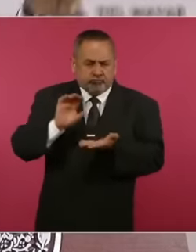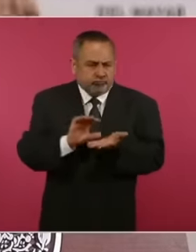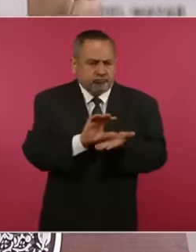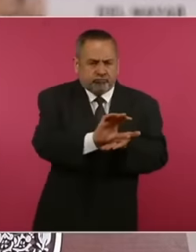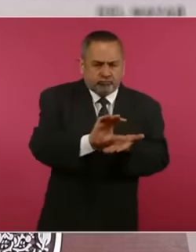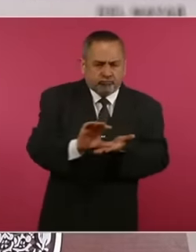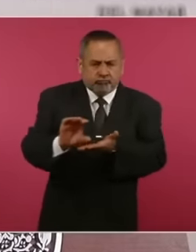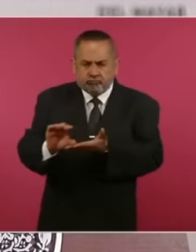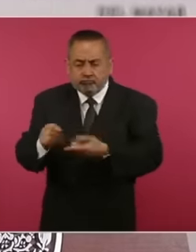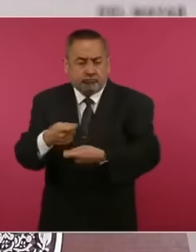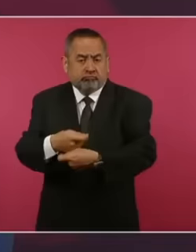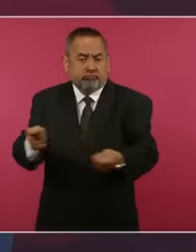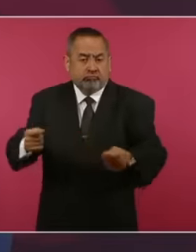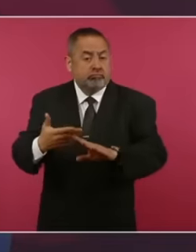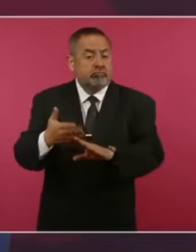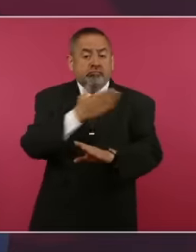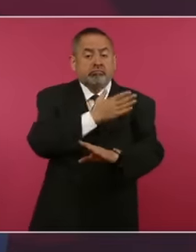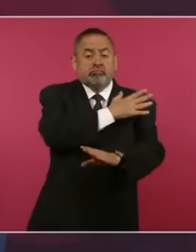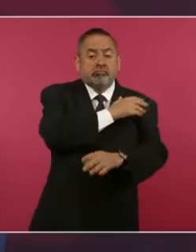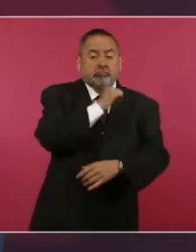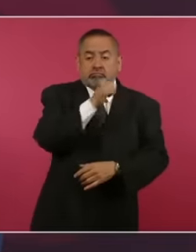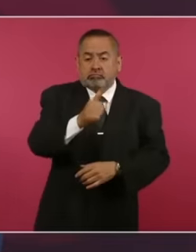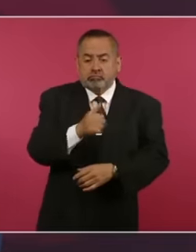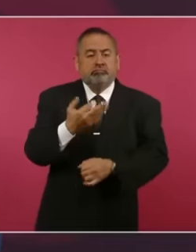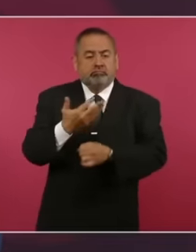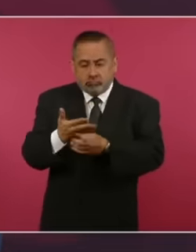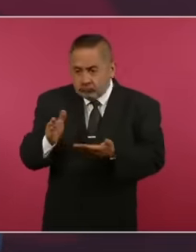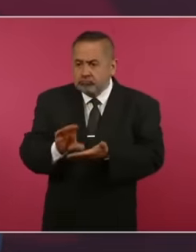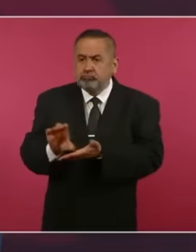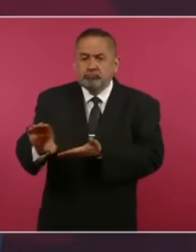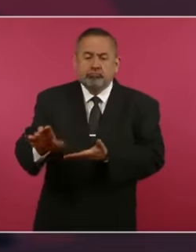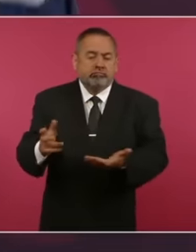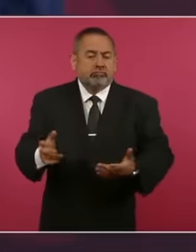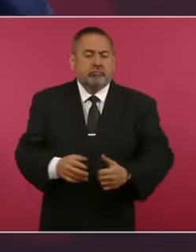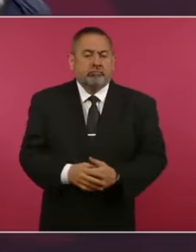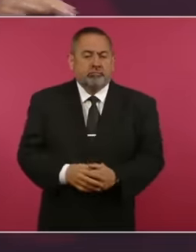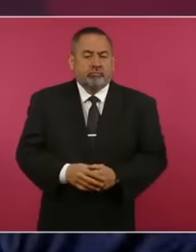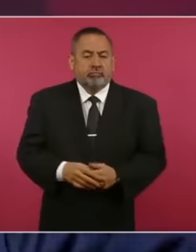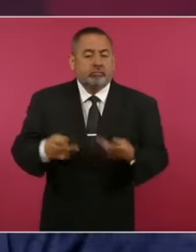happen to the people, nothing reached them,